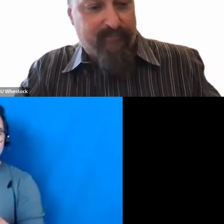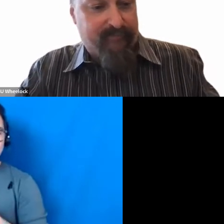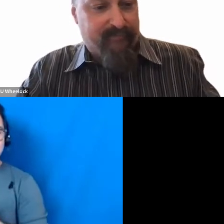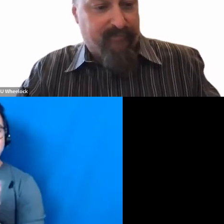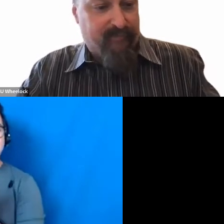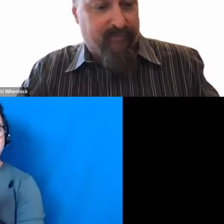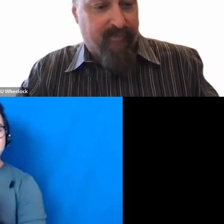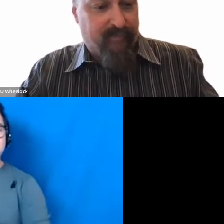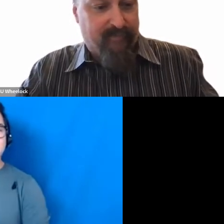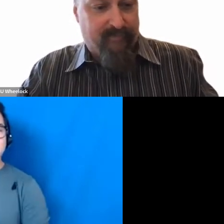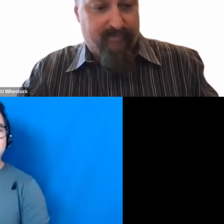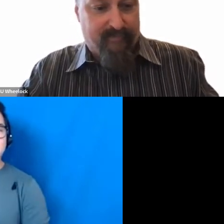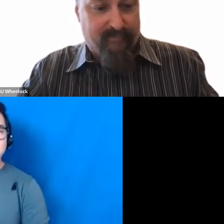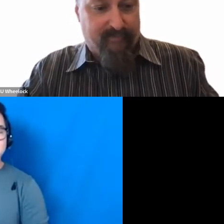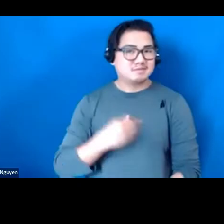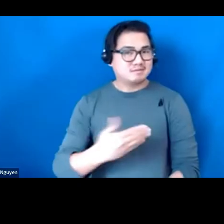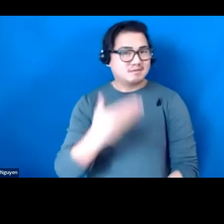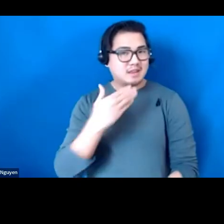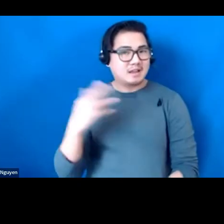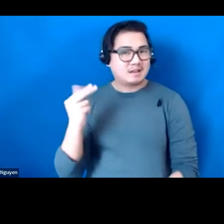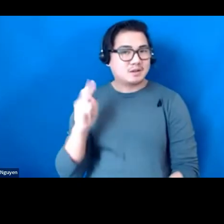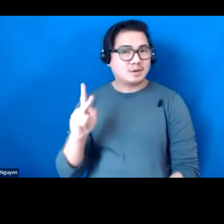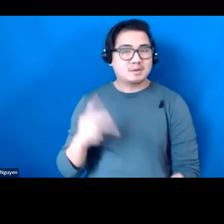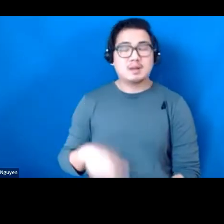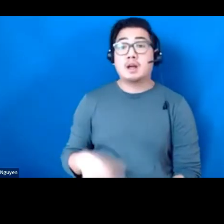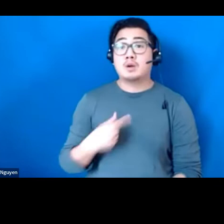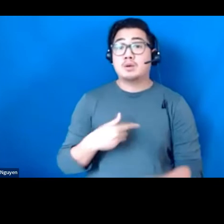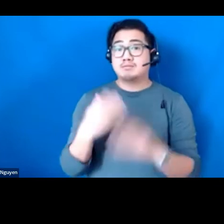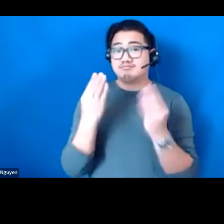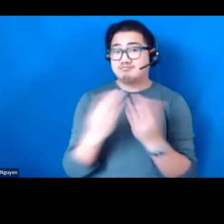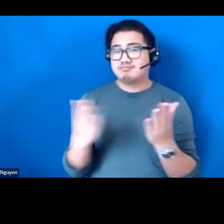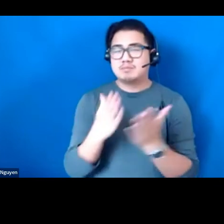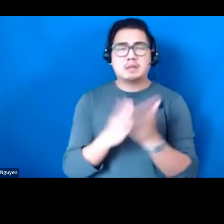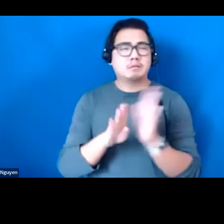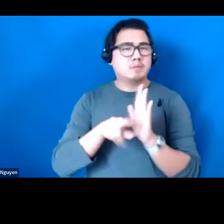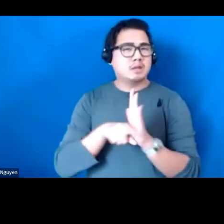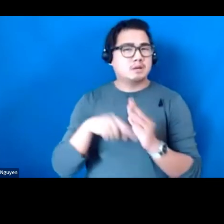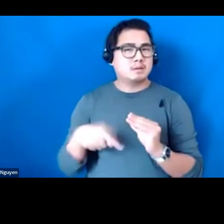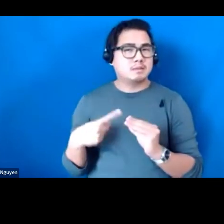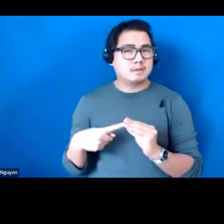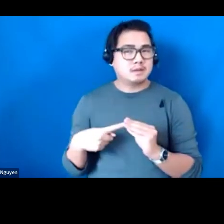SARAH SAYKO, Ed. D: Thank so much, Hank. To provide you background on our discussion today...